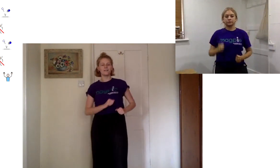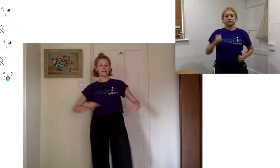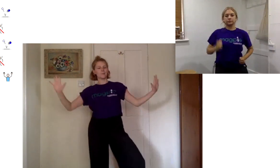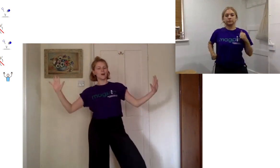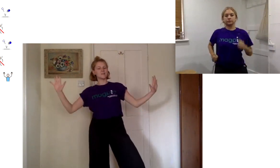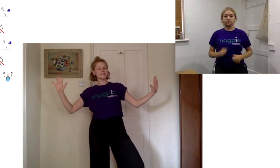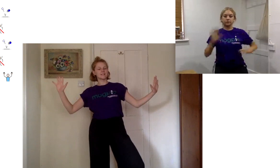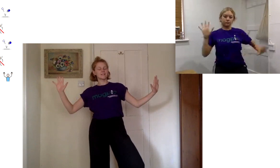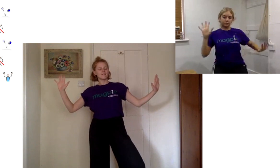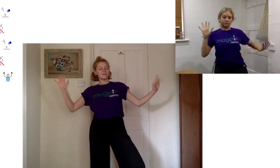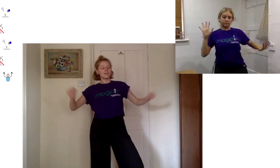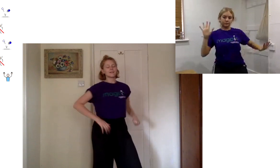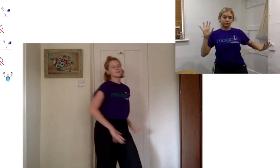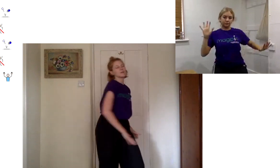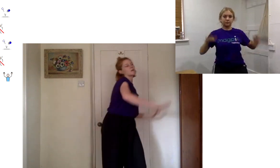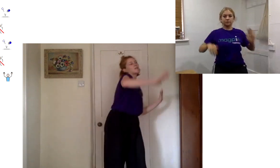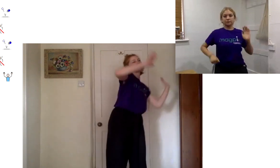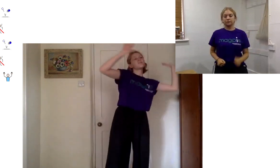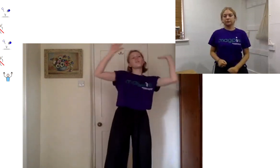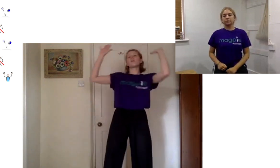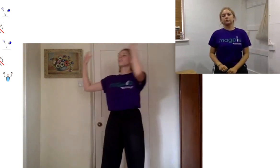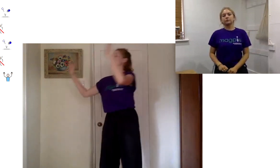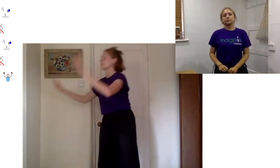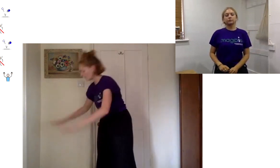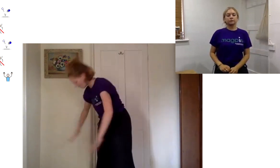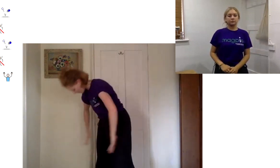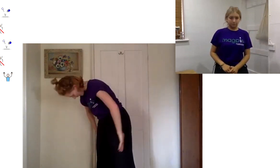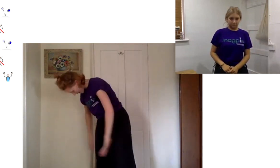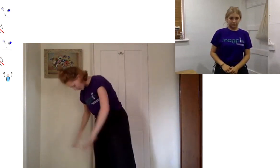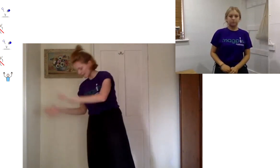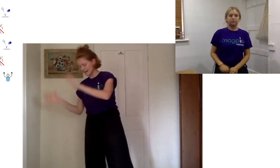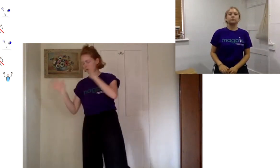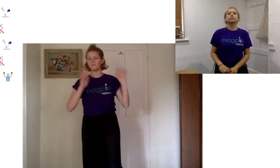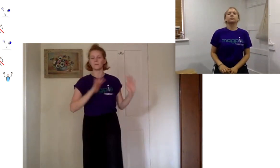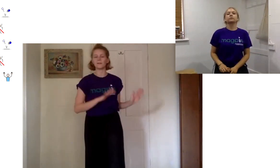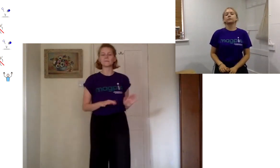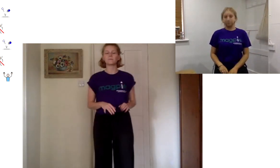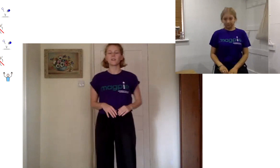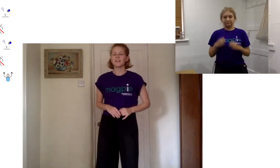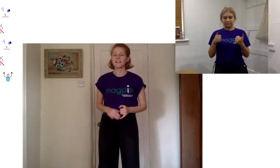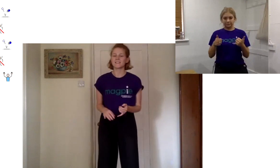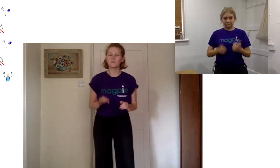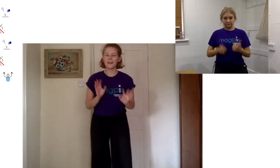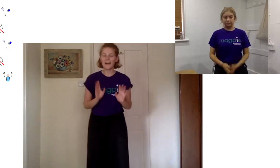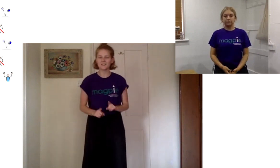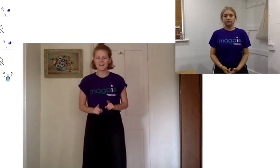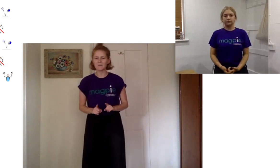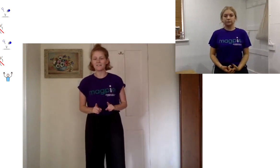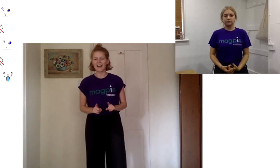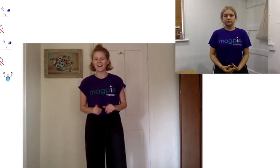and our poses and then we do our four bowing down movements let's go without simon for now